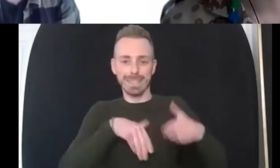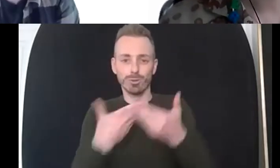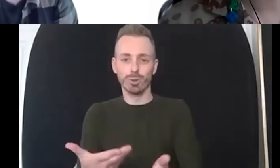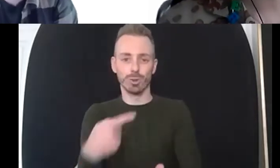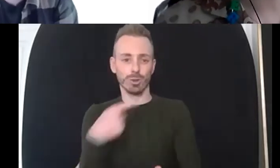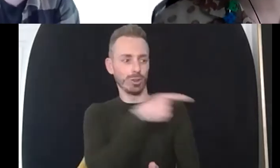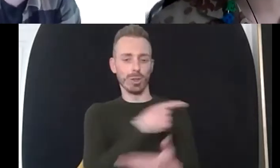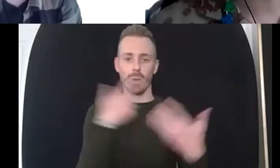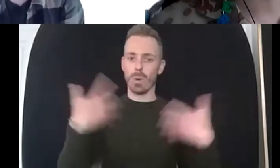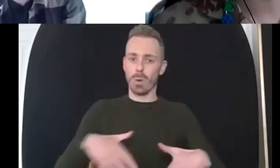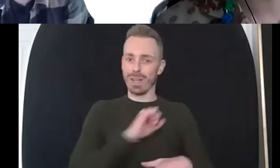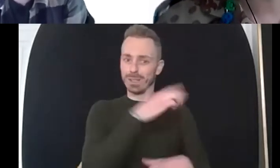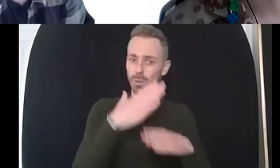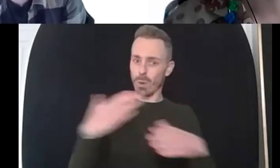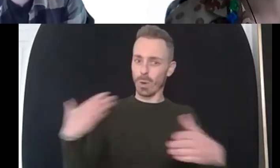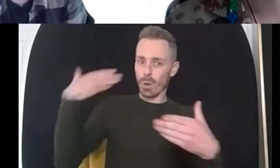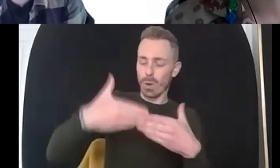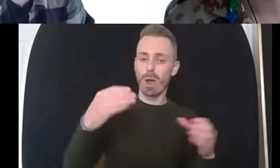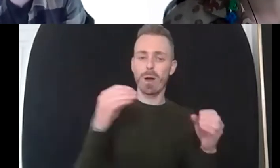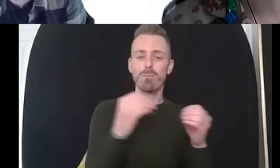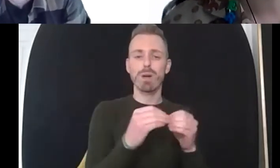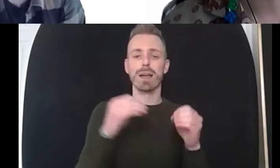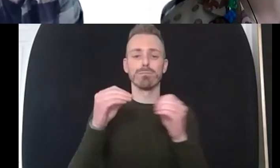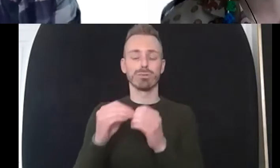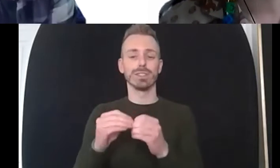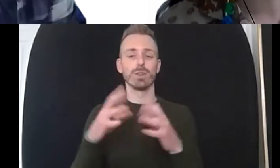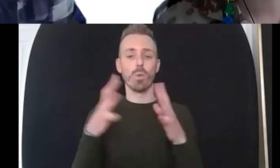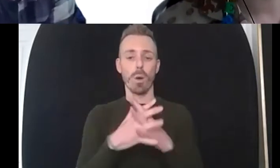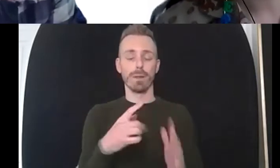so brian dalgruy schwaberton is an accredited physio psychotherapist with